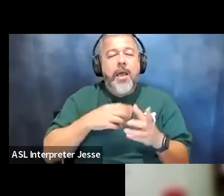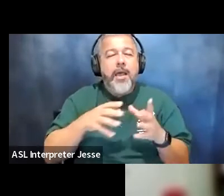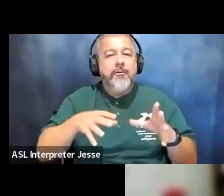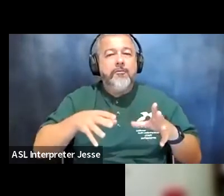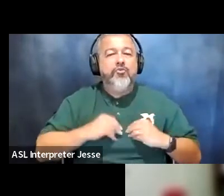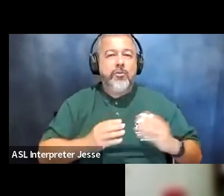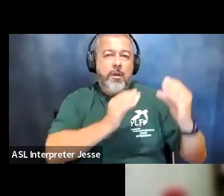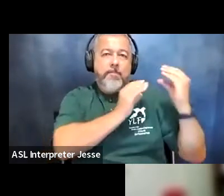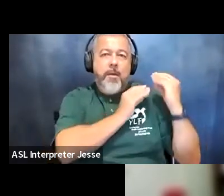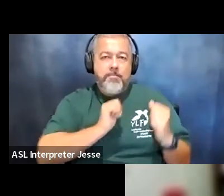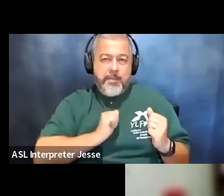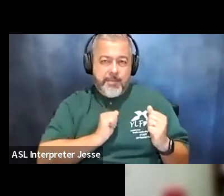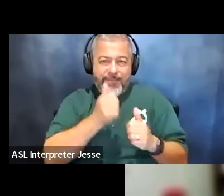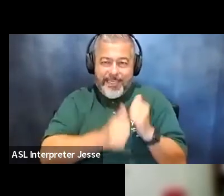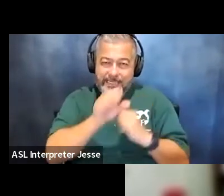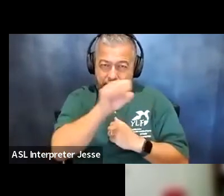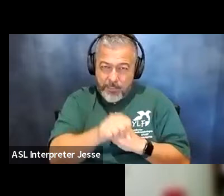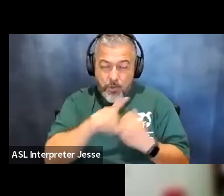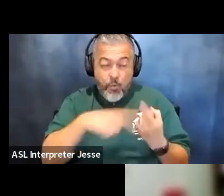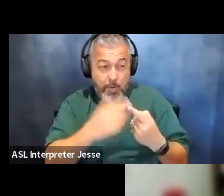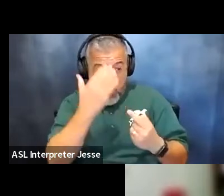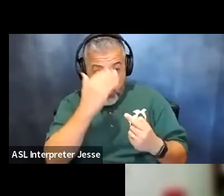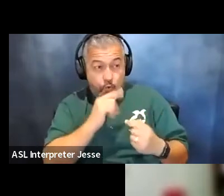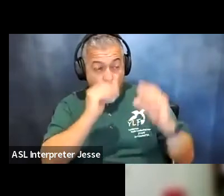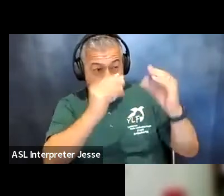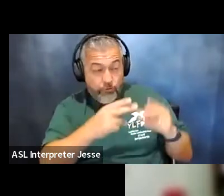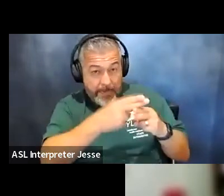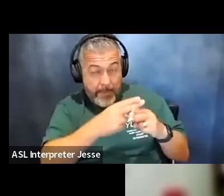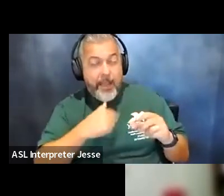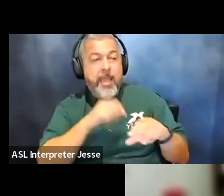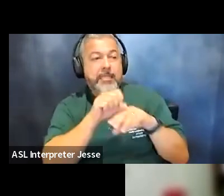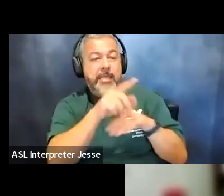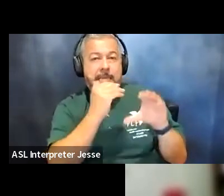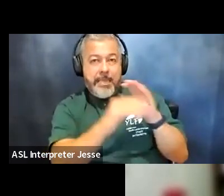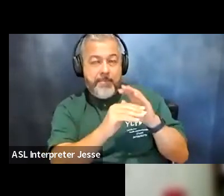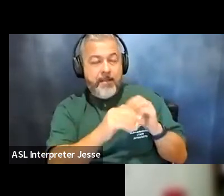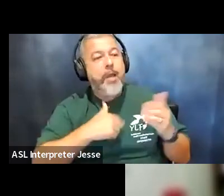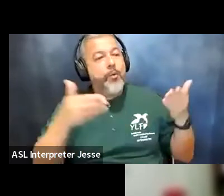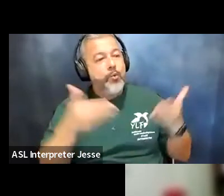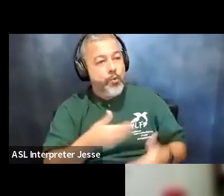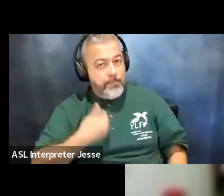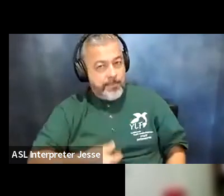i would get who my professors were i would email them and say hi my name is kendall gotsley then